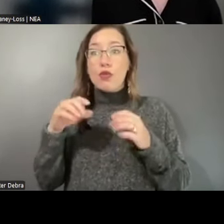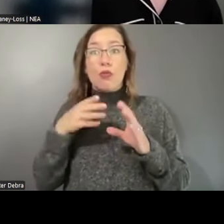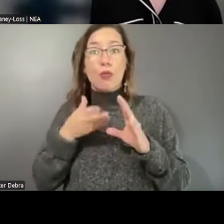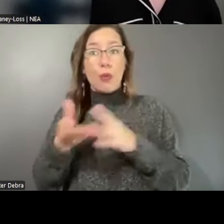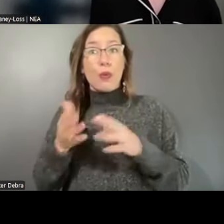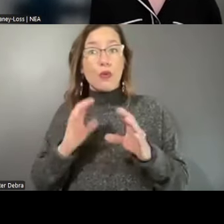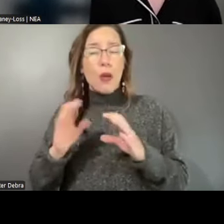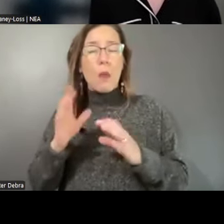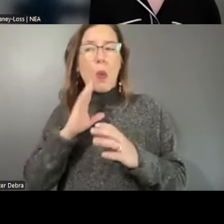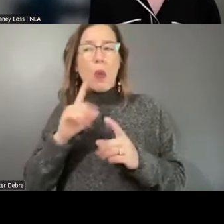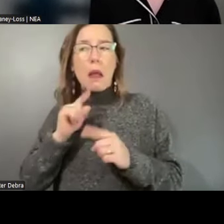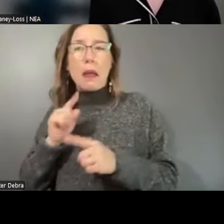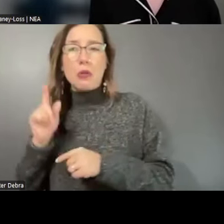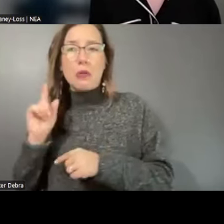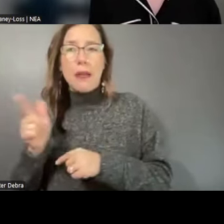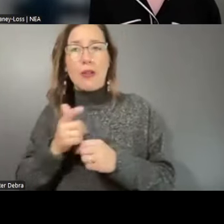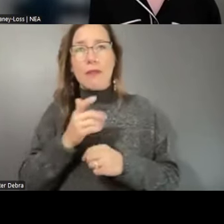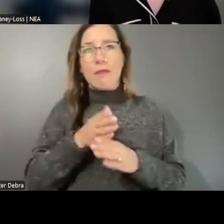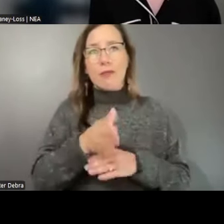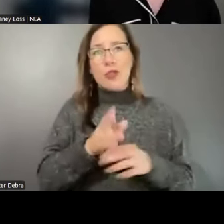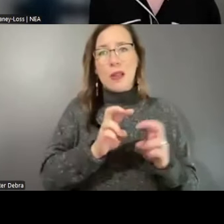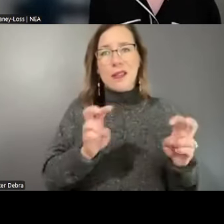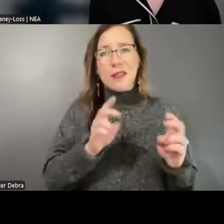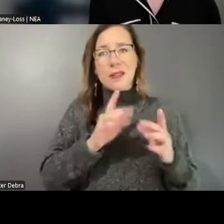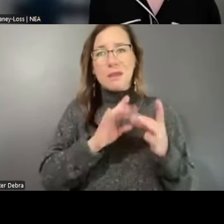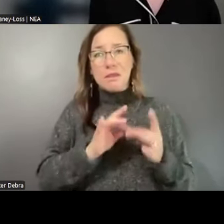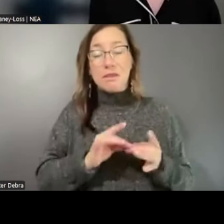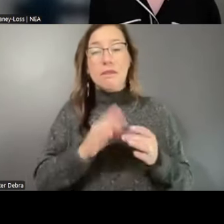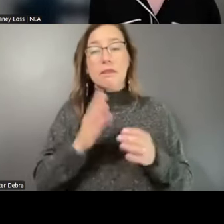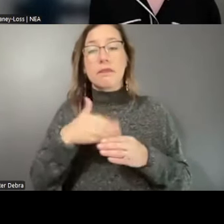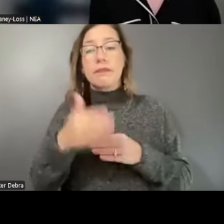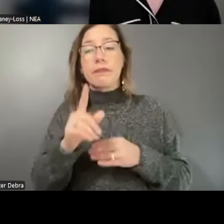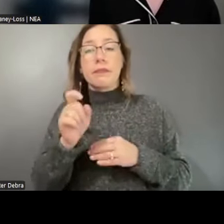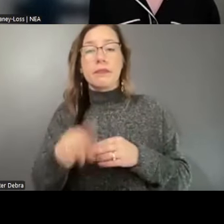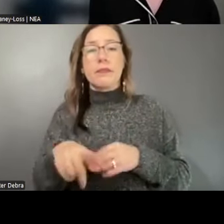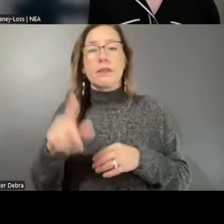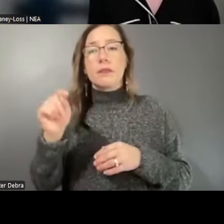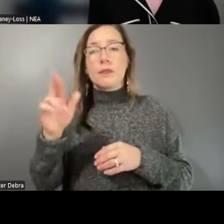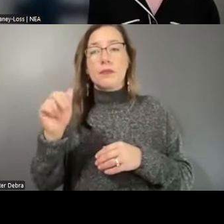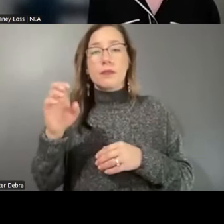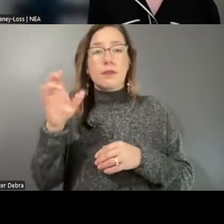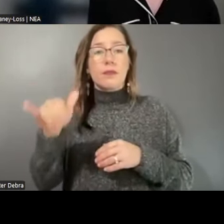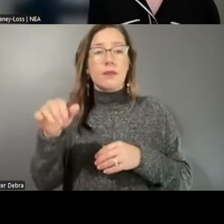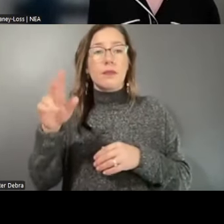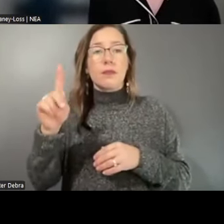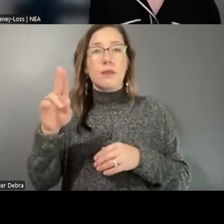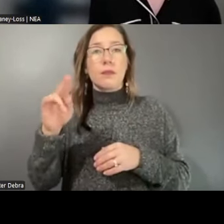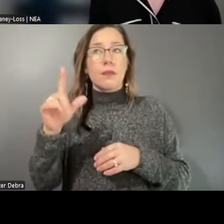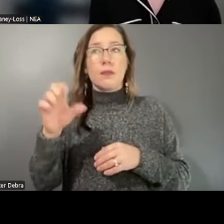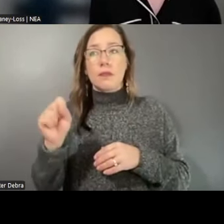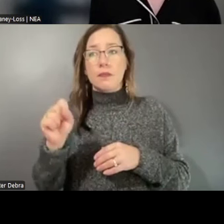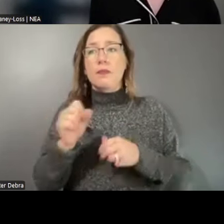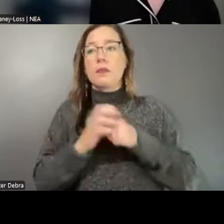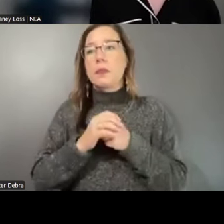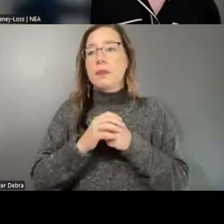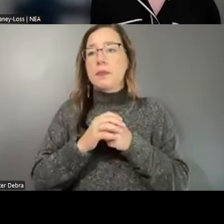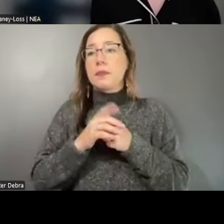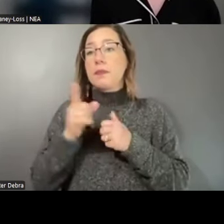hear from our panelists. Our next question goes to Tracy Knuckles. Tracy, you have worked in a local,